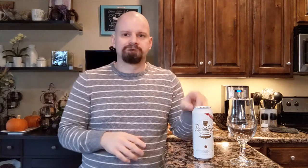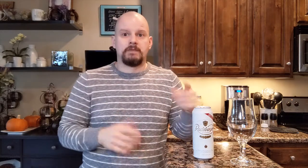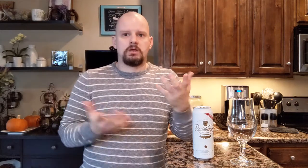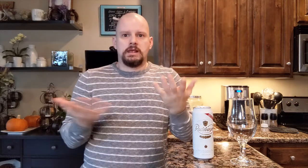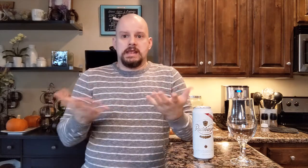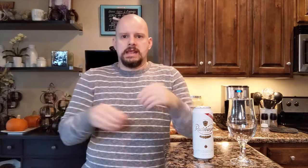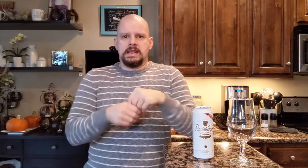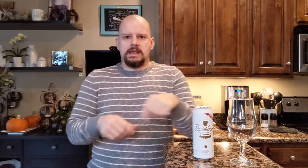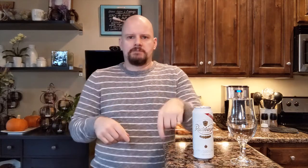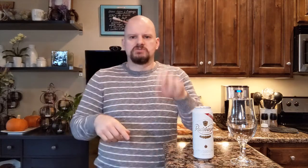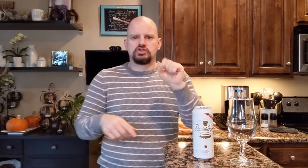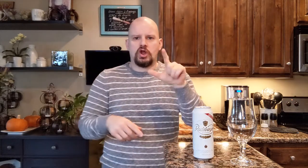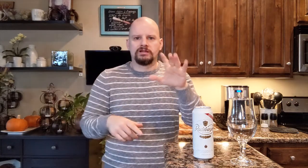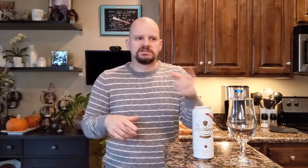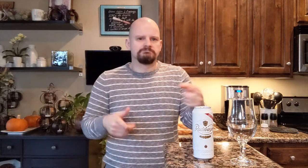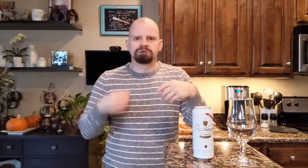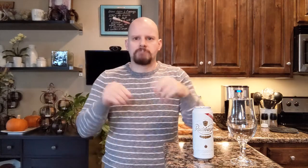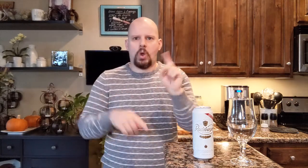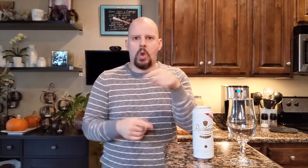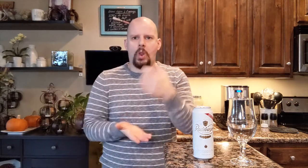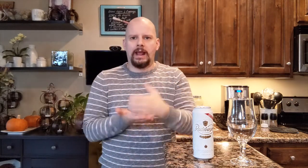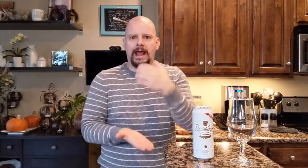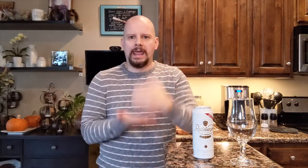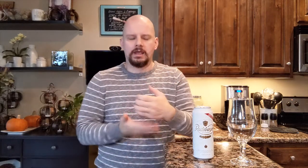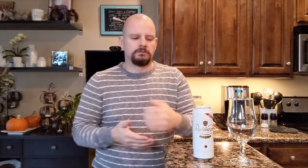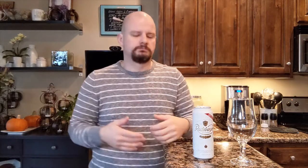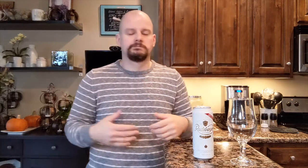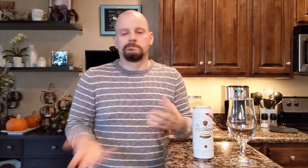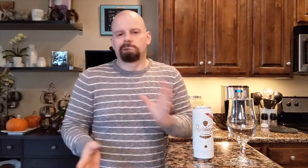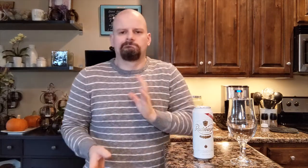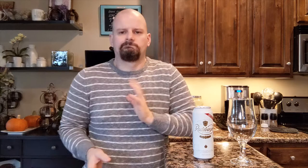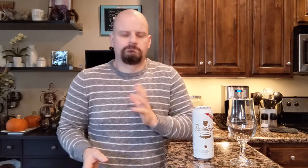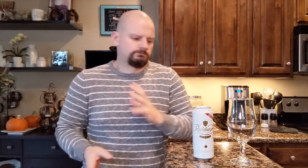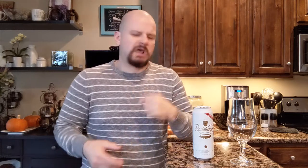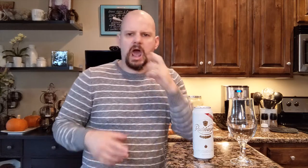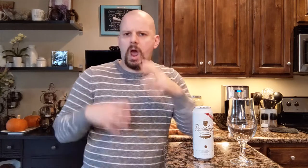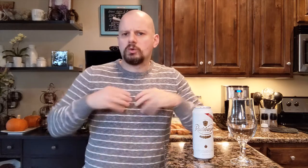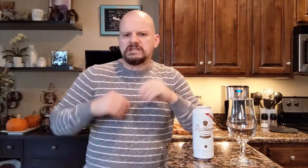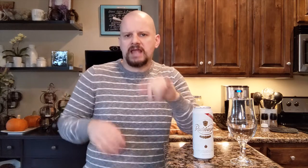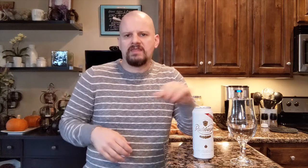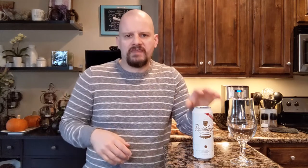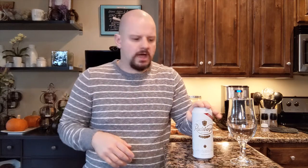I only can find this in can in Salt Lake City. It's okay and I will take that.